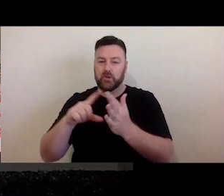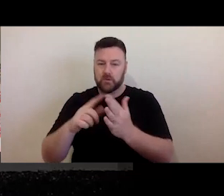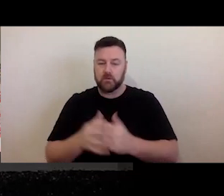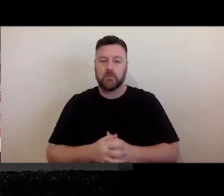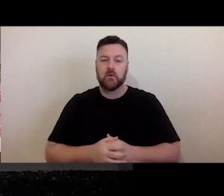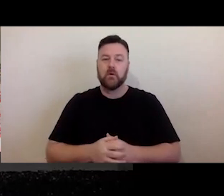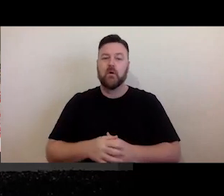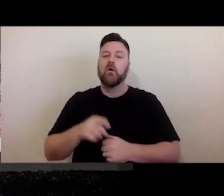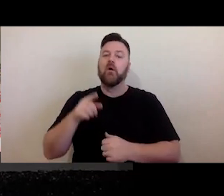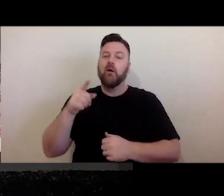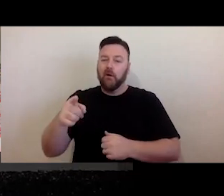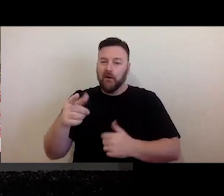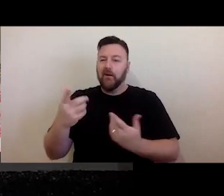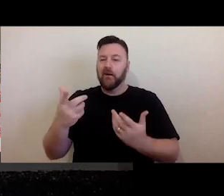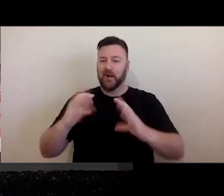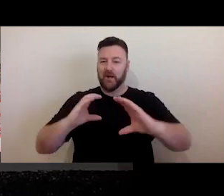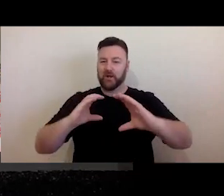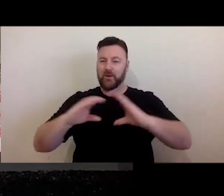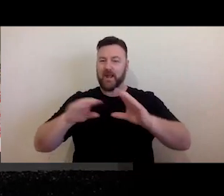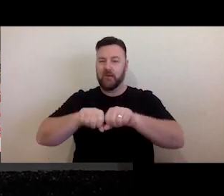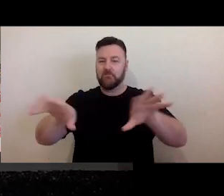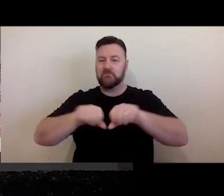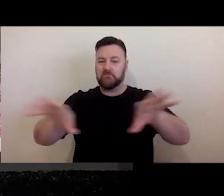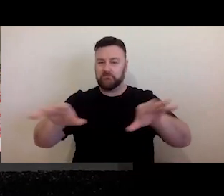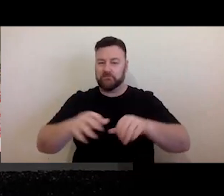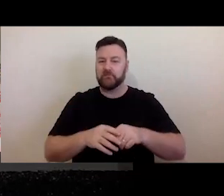electronic transmission of copyright material - to publish it for the